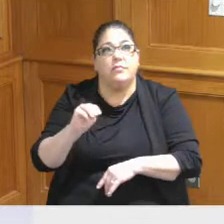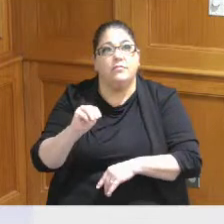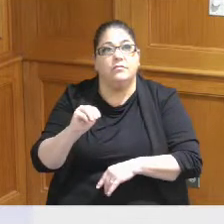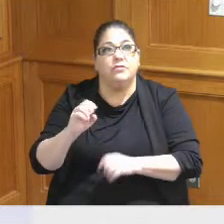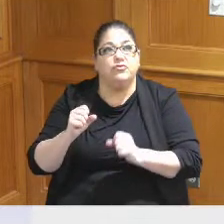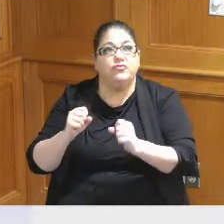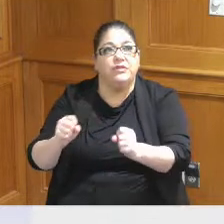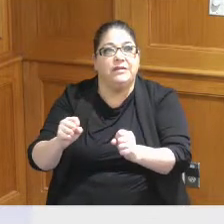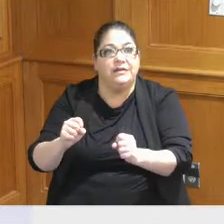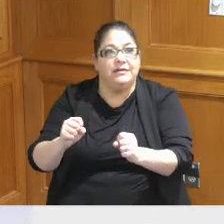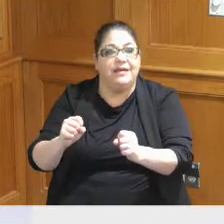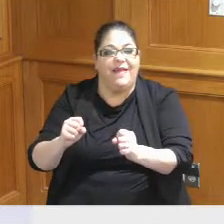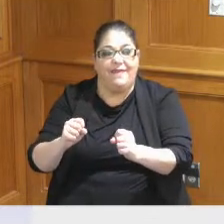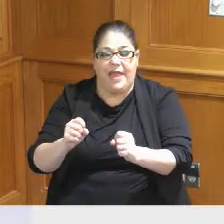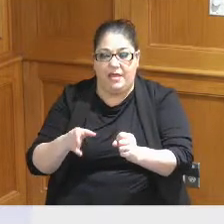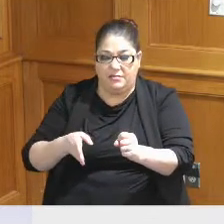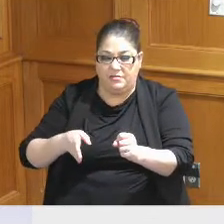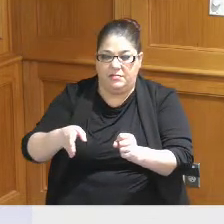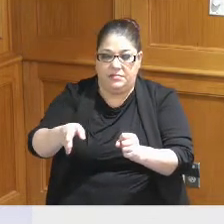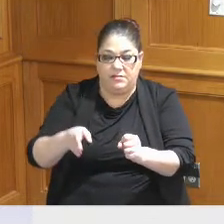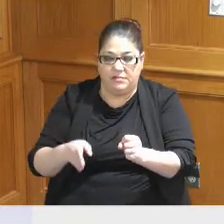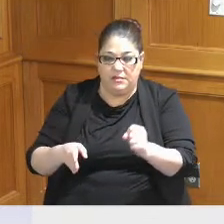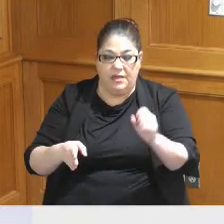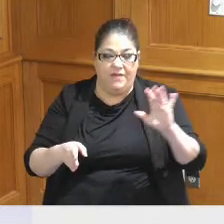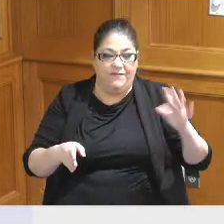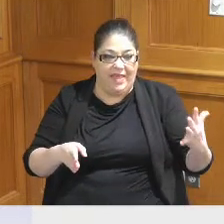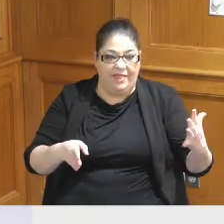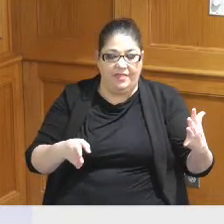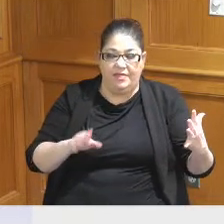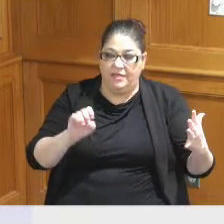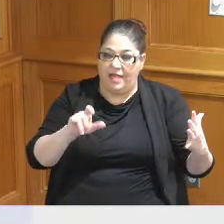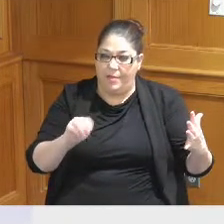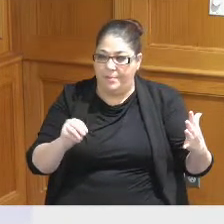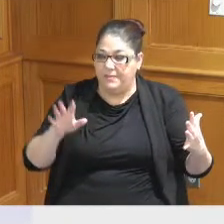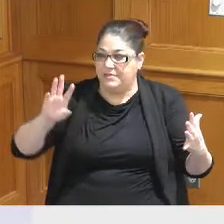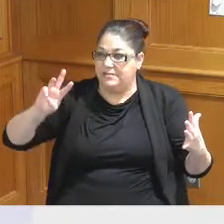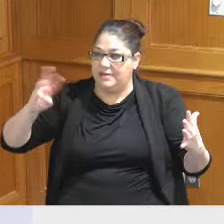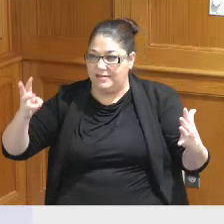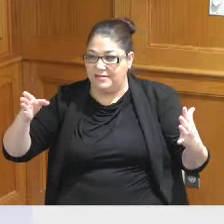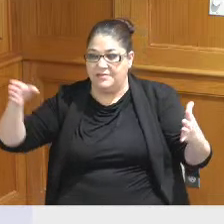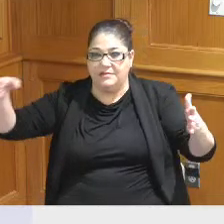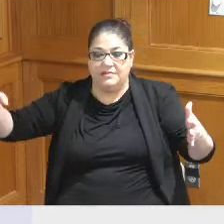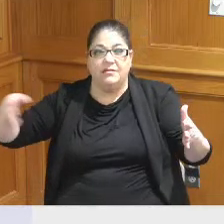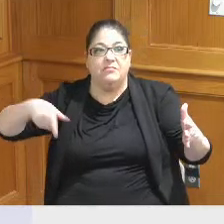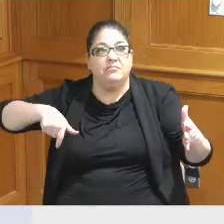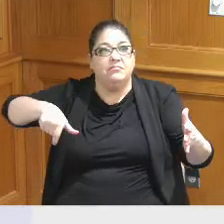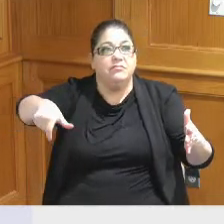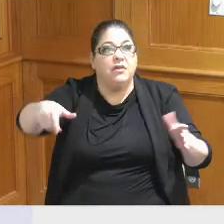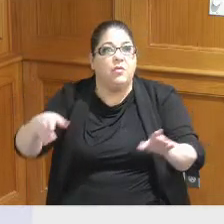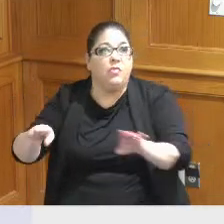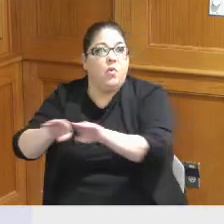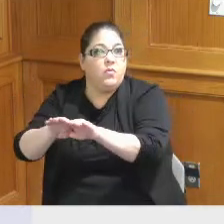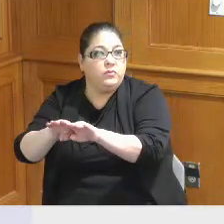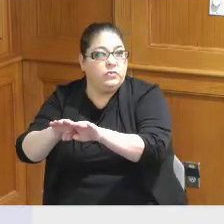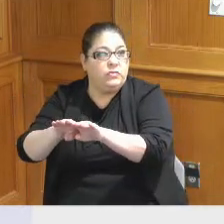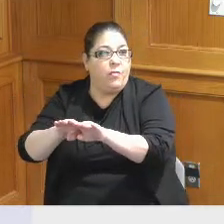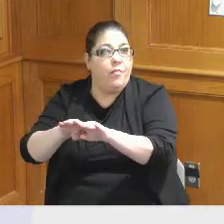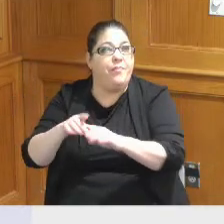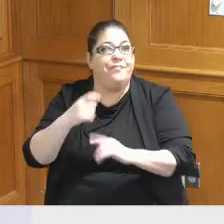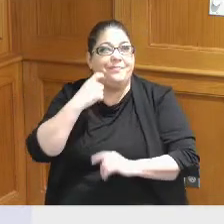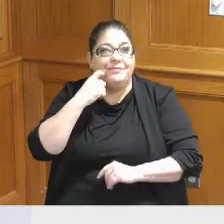Fifth and 6th it could be opened but it would be unlike what we did just west of here on Court